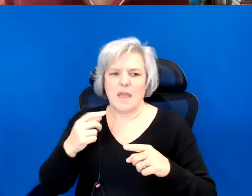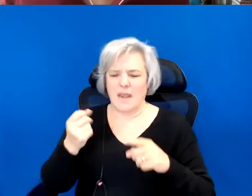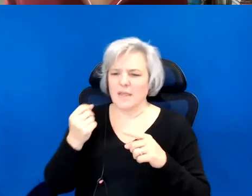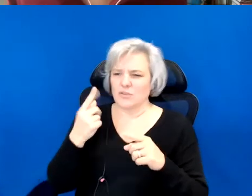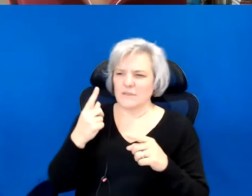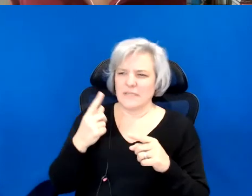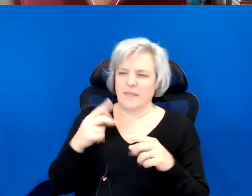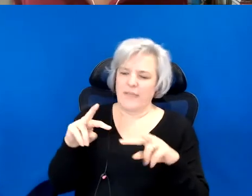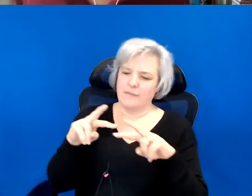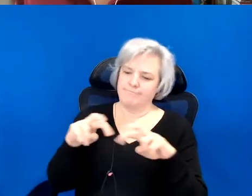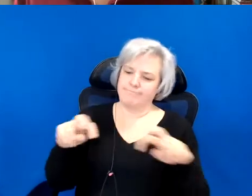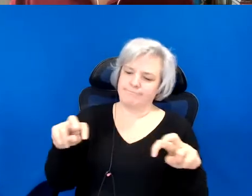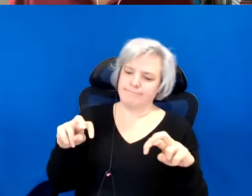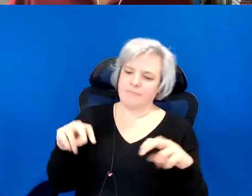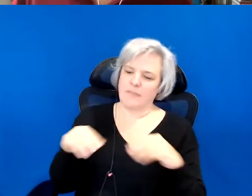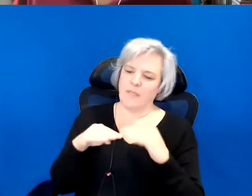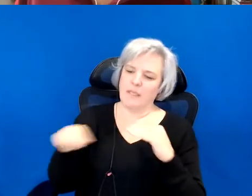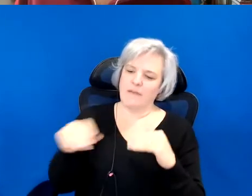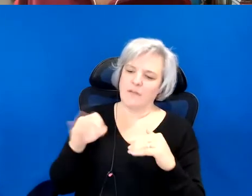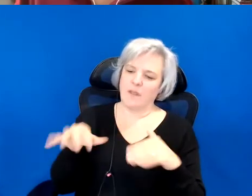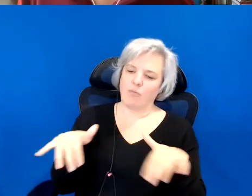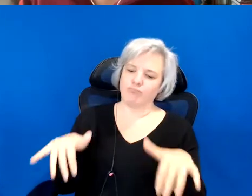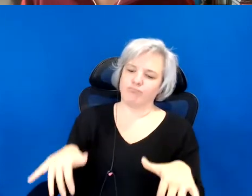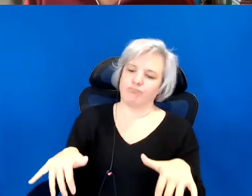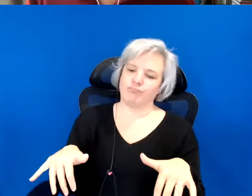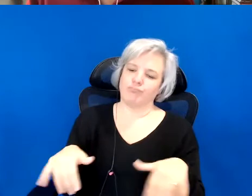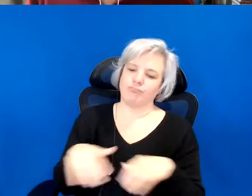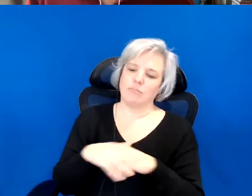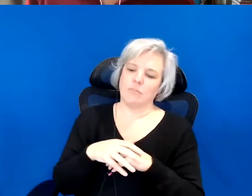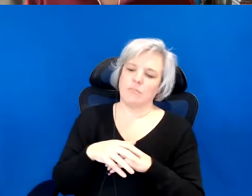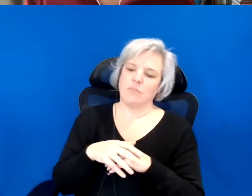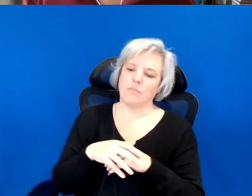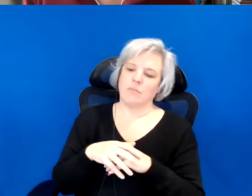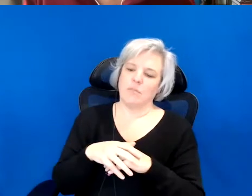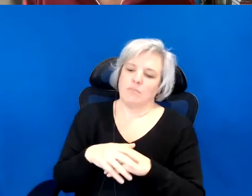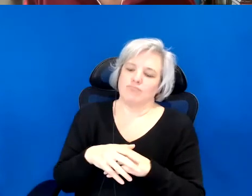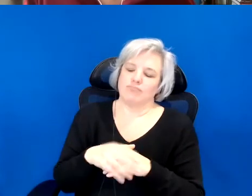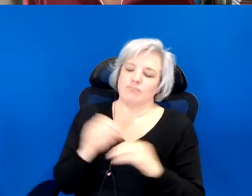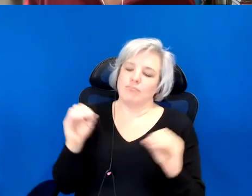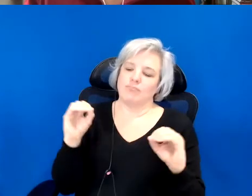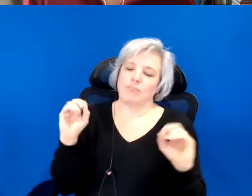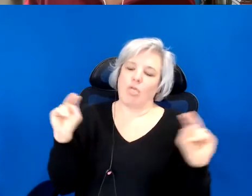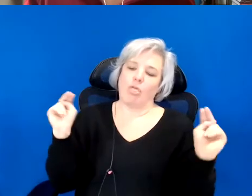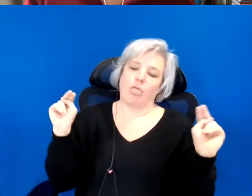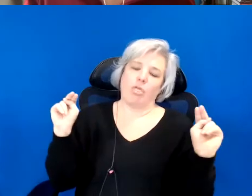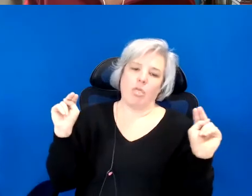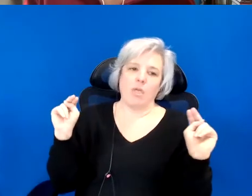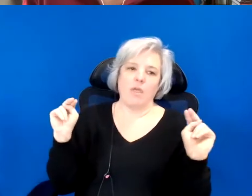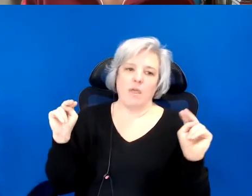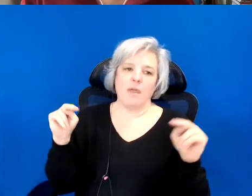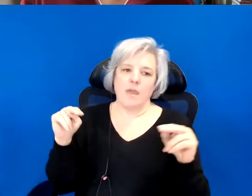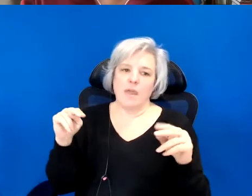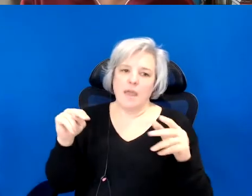at the level of, how it is thrown out liberally thrown out in the stage.